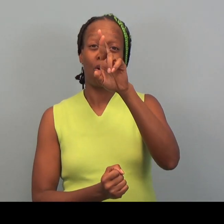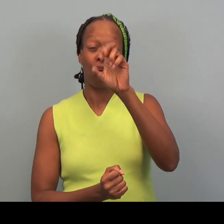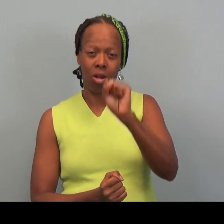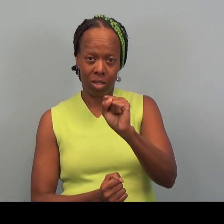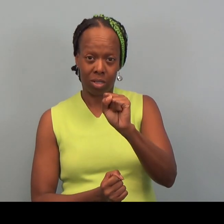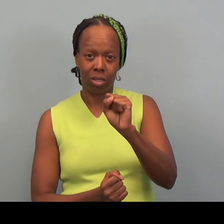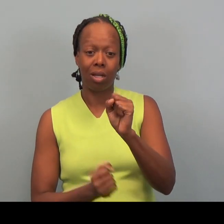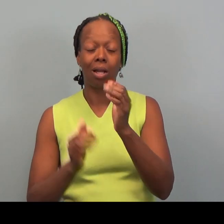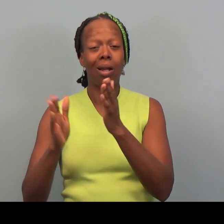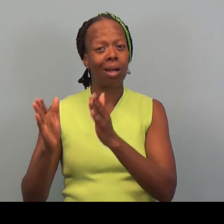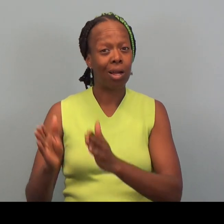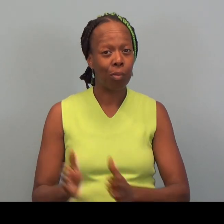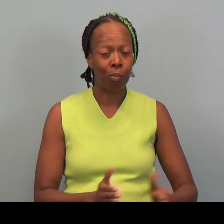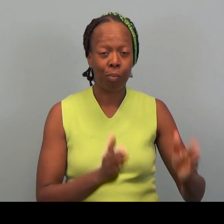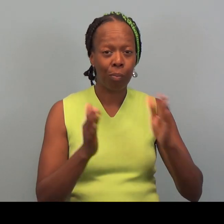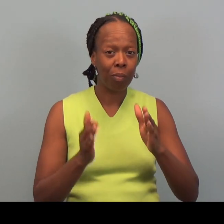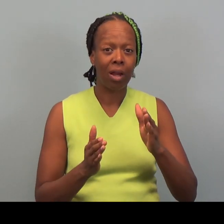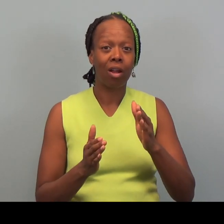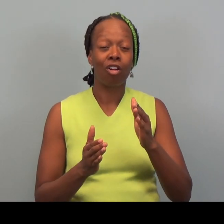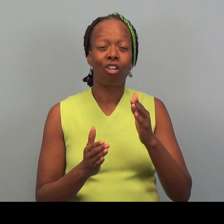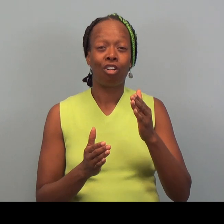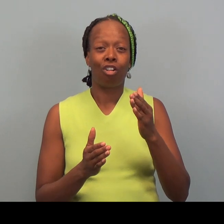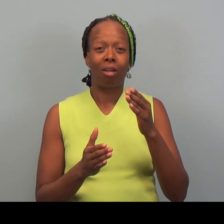That prepares income taxes